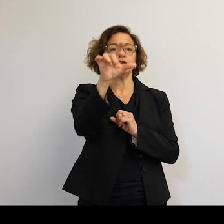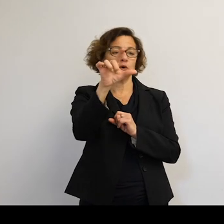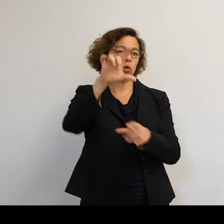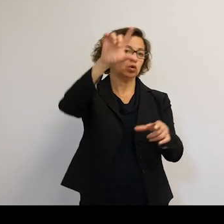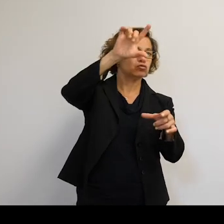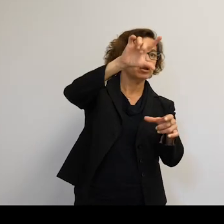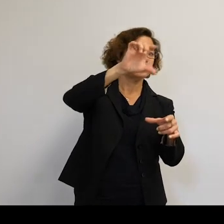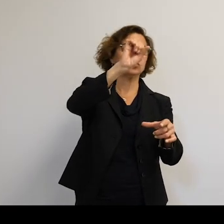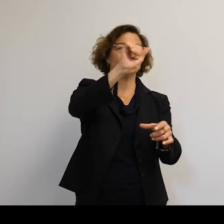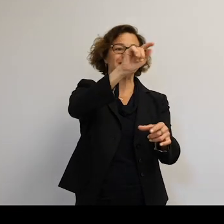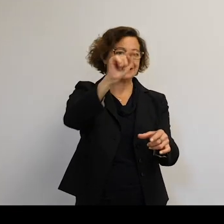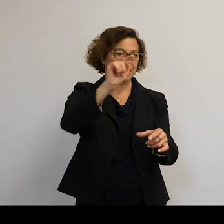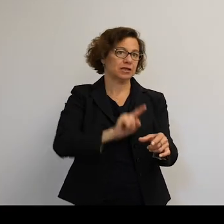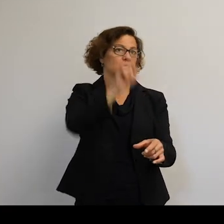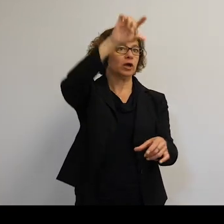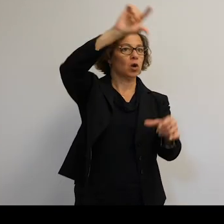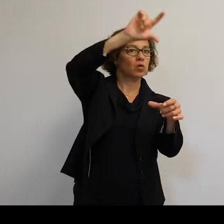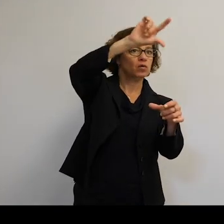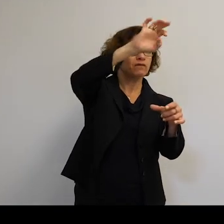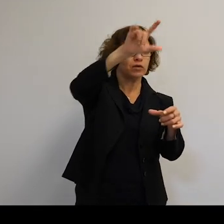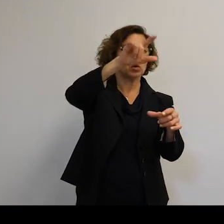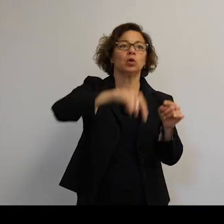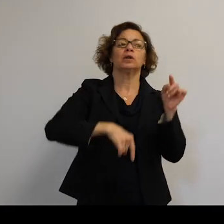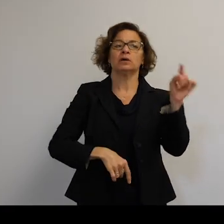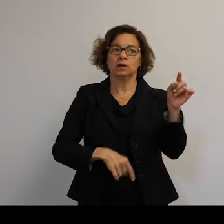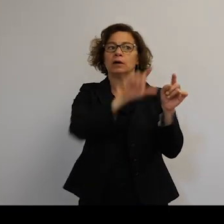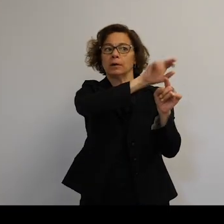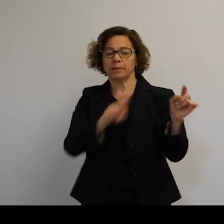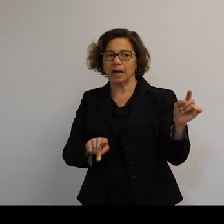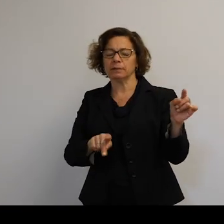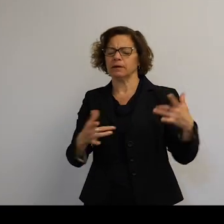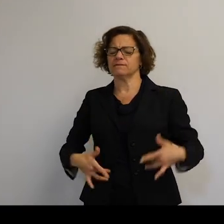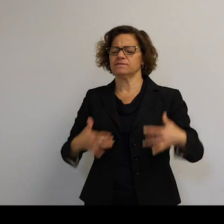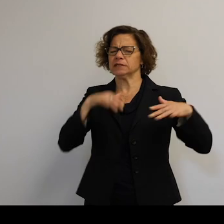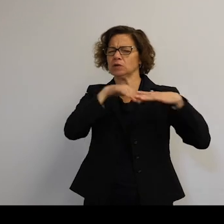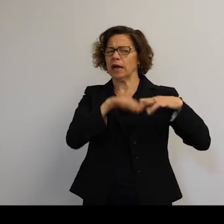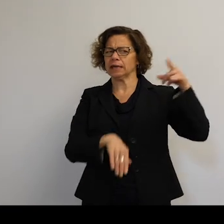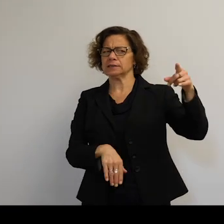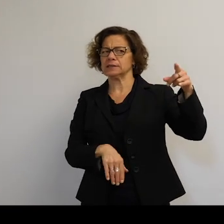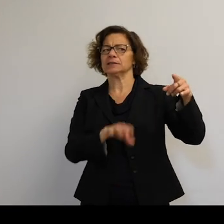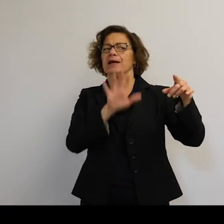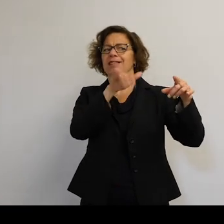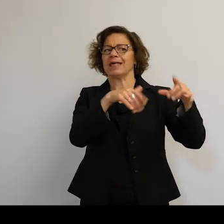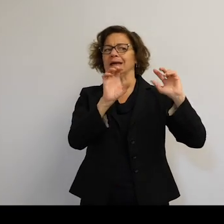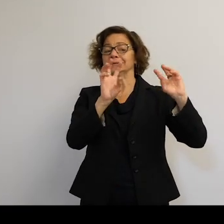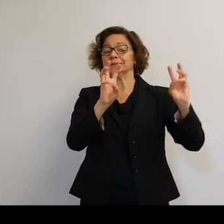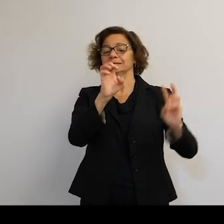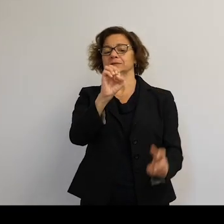solve some of this problem. But if you have physical access to a satellite, that's also a weapon at that point.